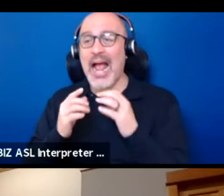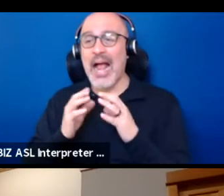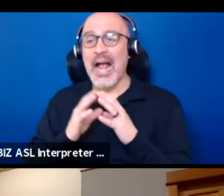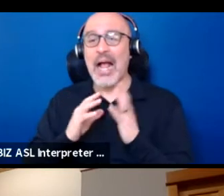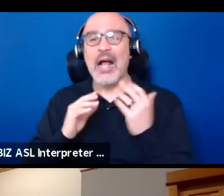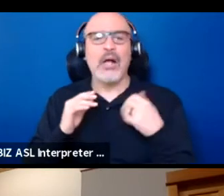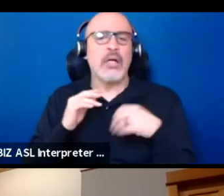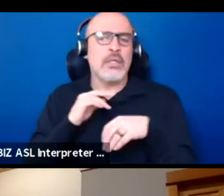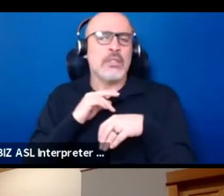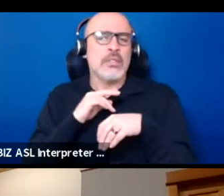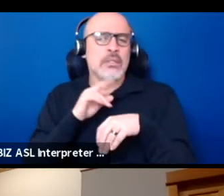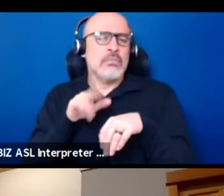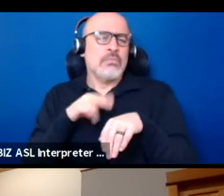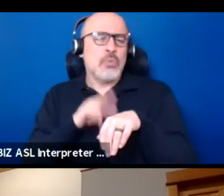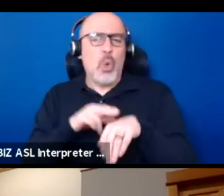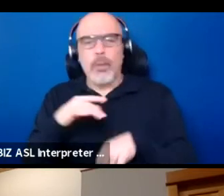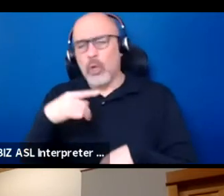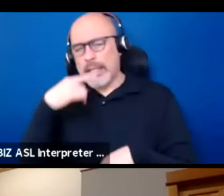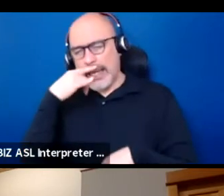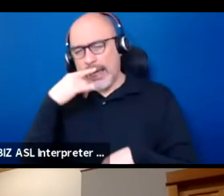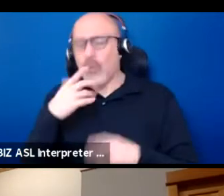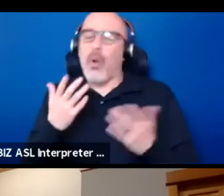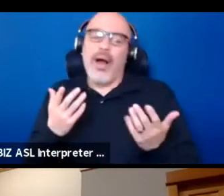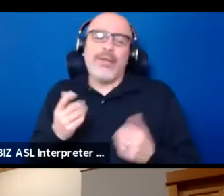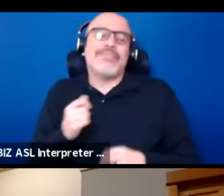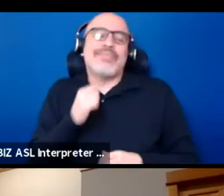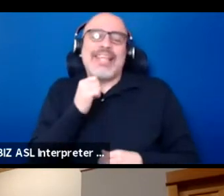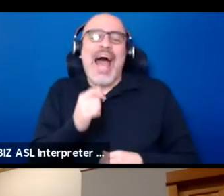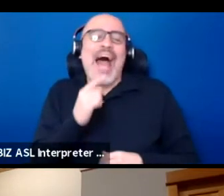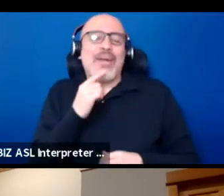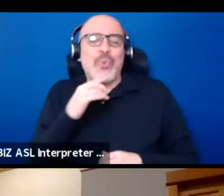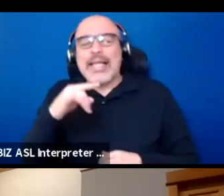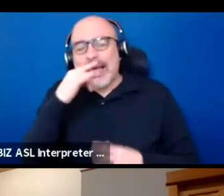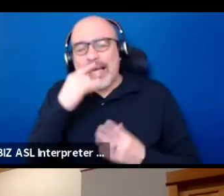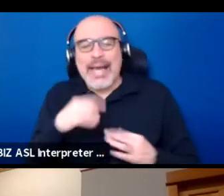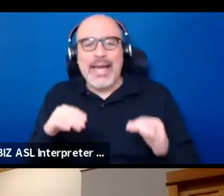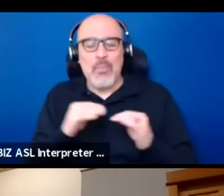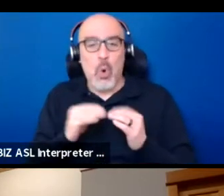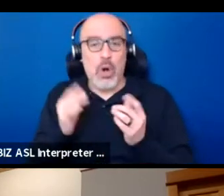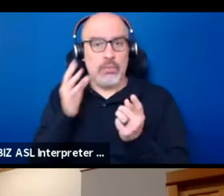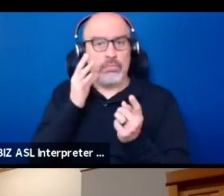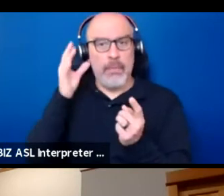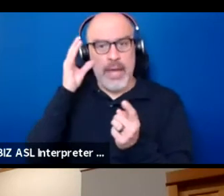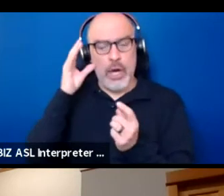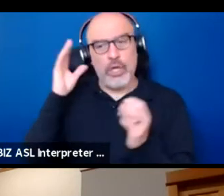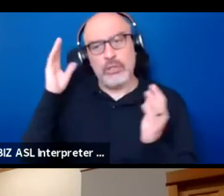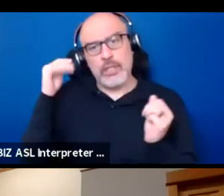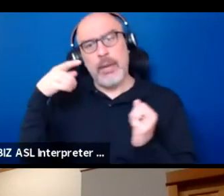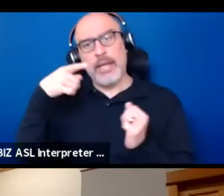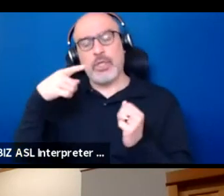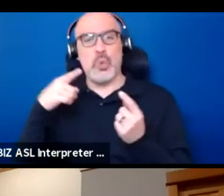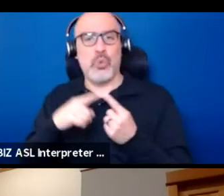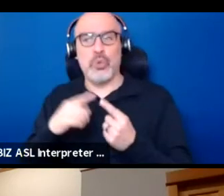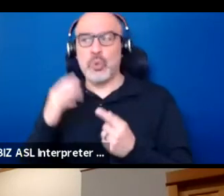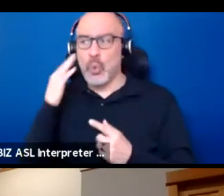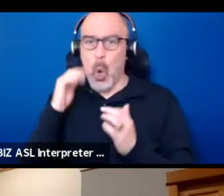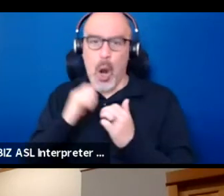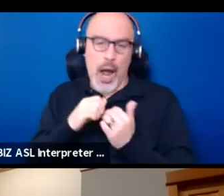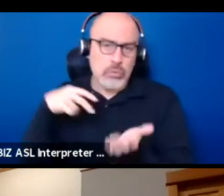I know you're not a kid anymore whose parents expected her to know how to stand up and speak in public